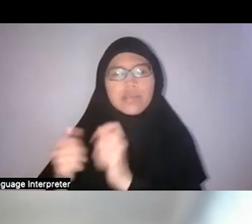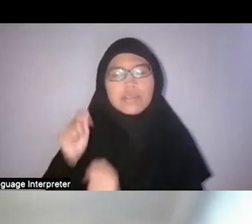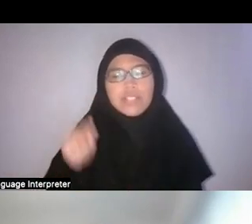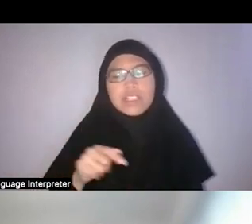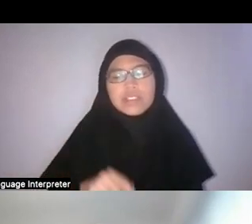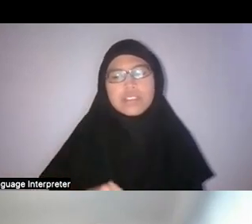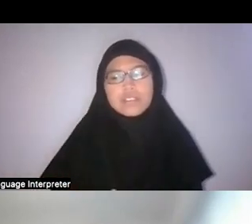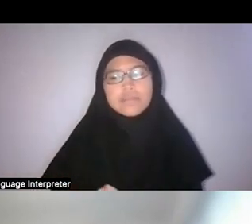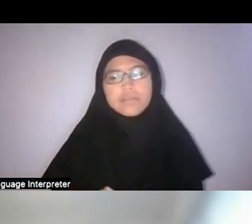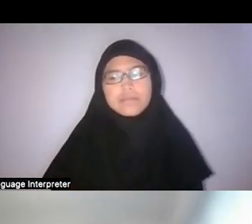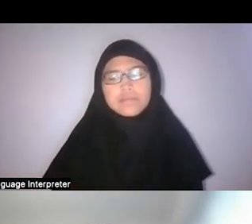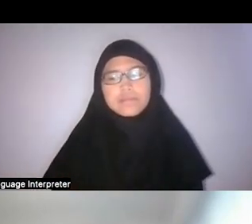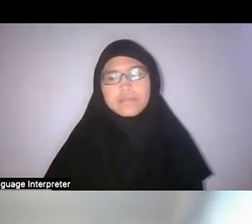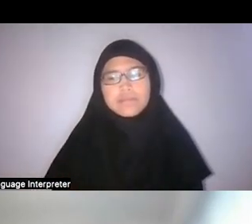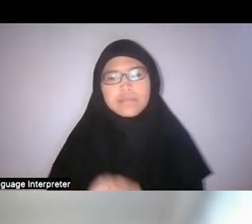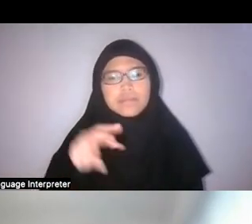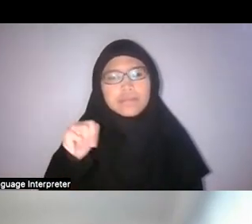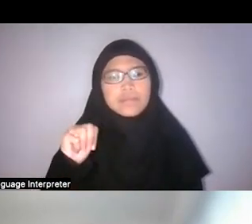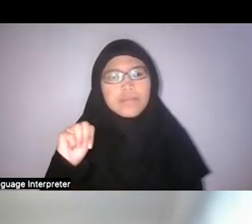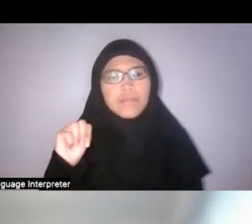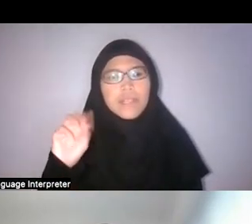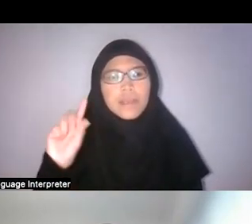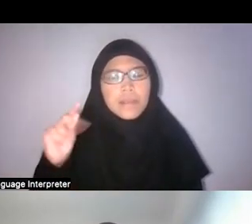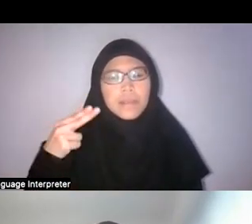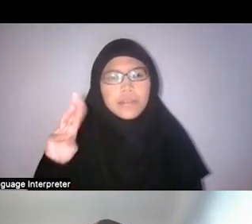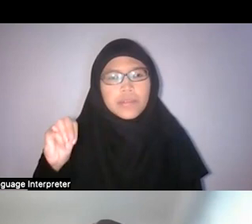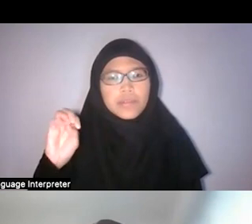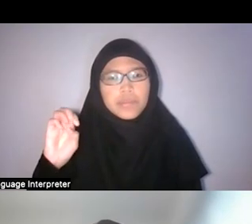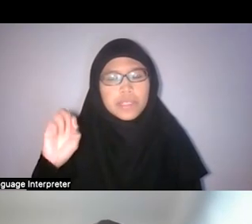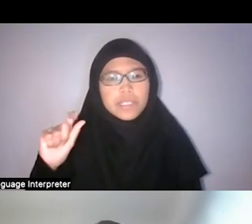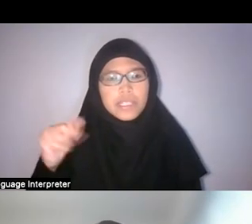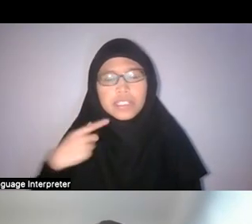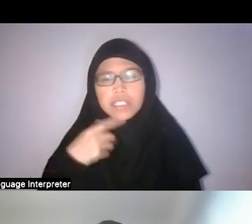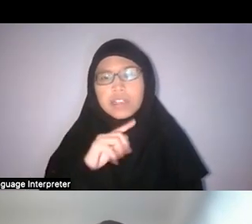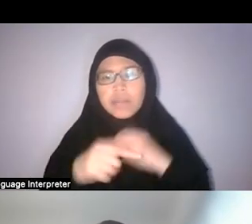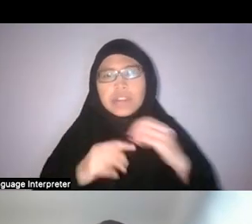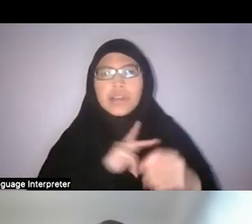Okay, Madhumita has a question about personal family farm histories: